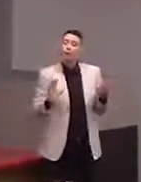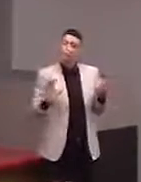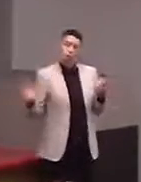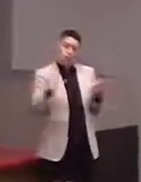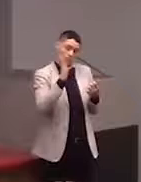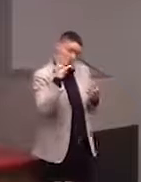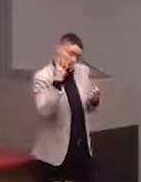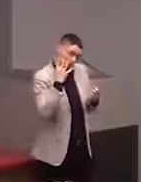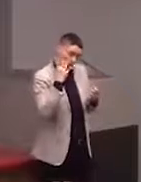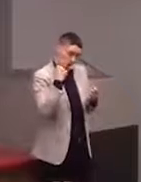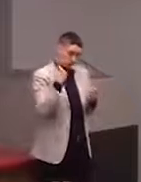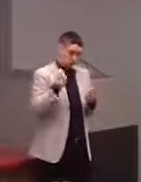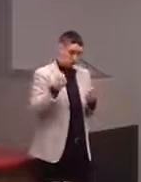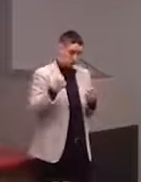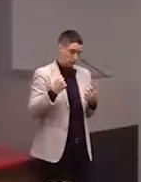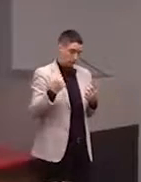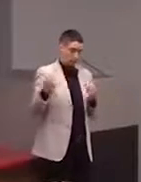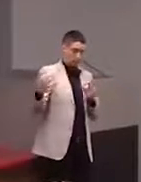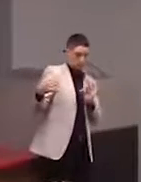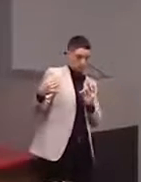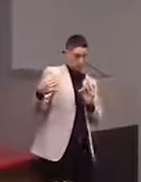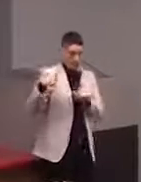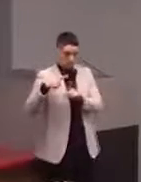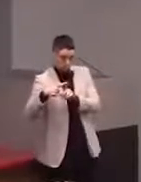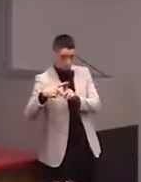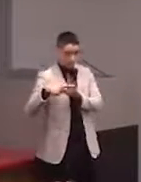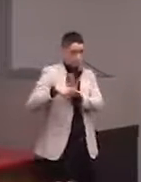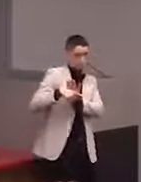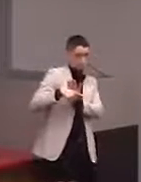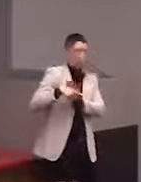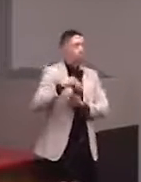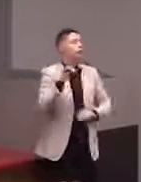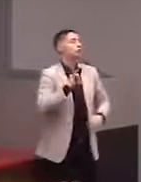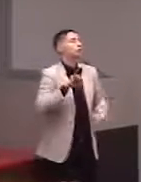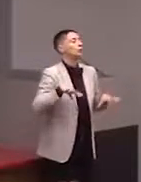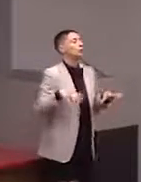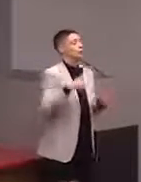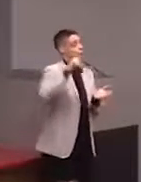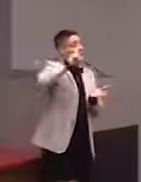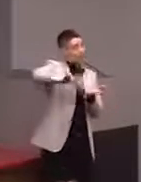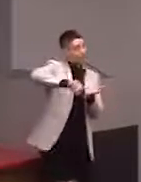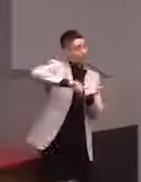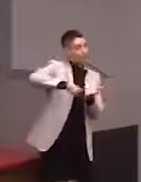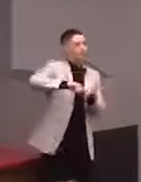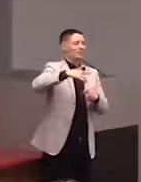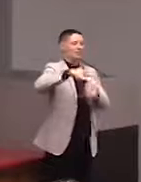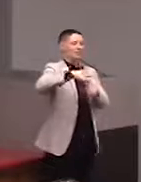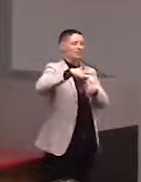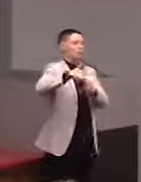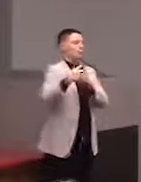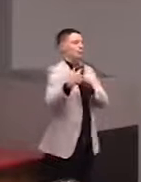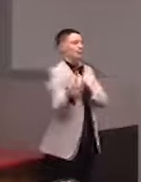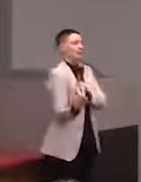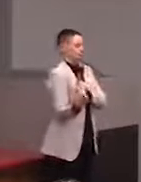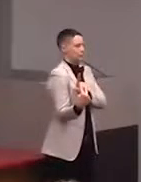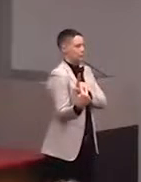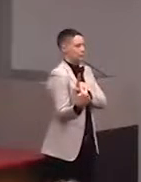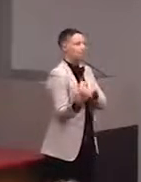Also, we do a lot of, we do research on tactile perception, itself, so one of the things I actually have up here